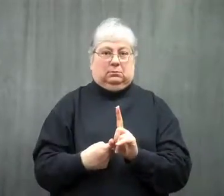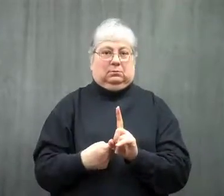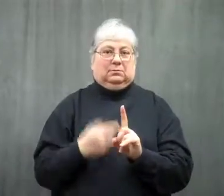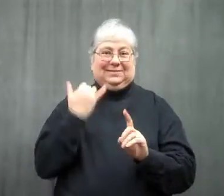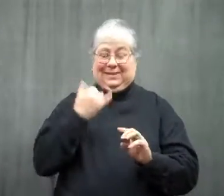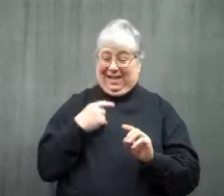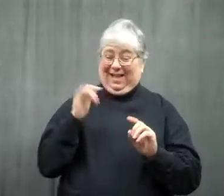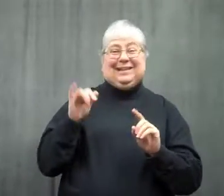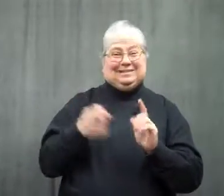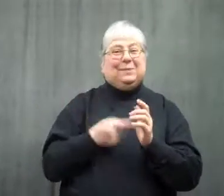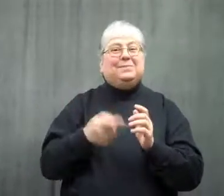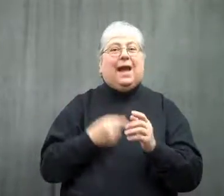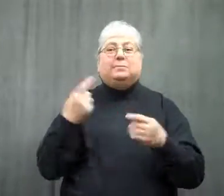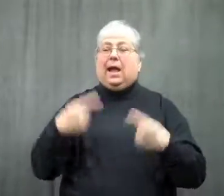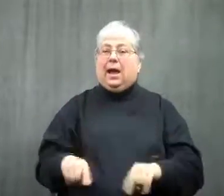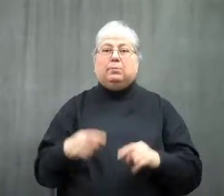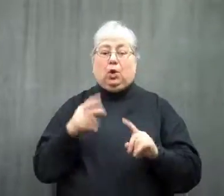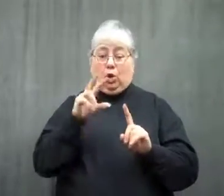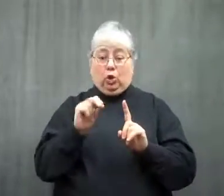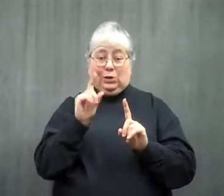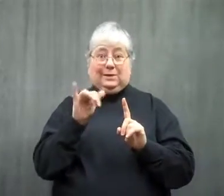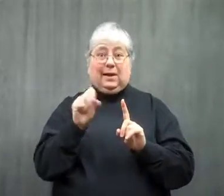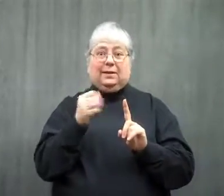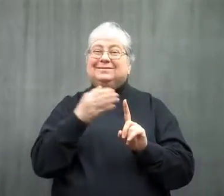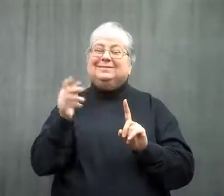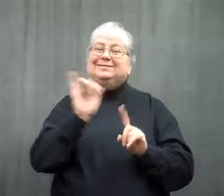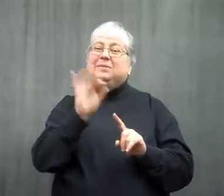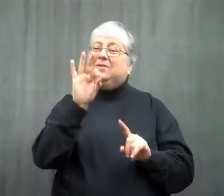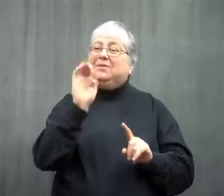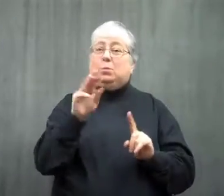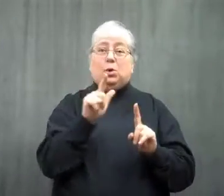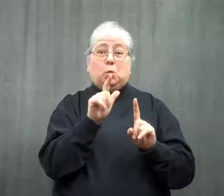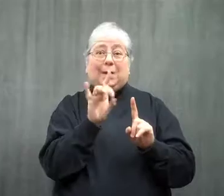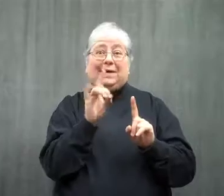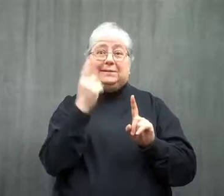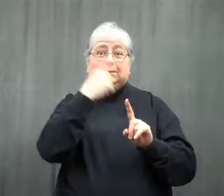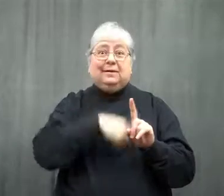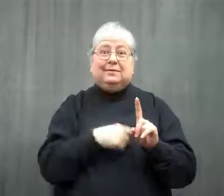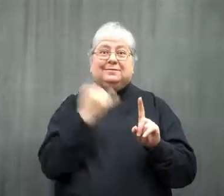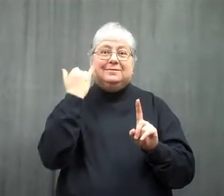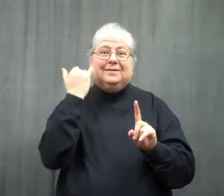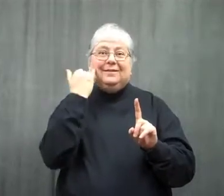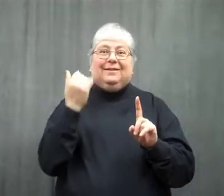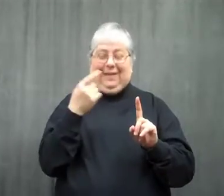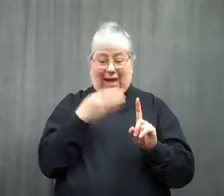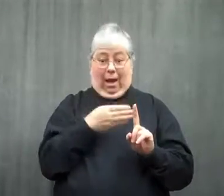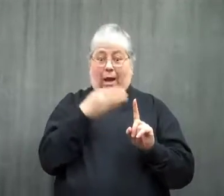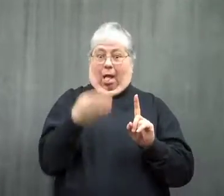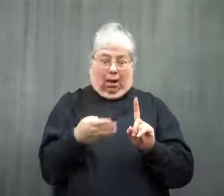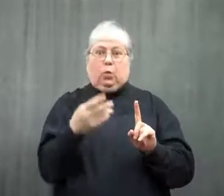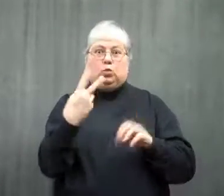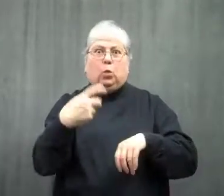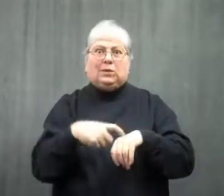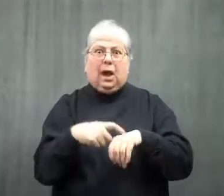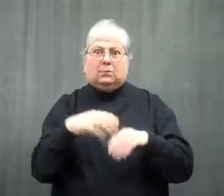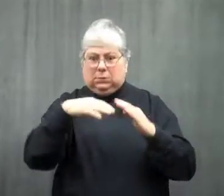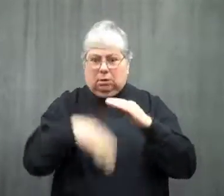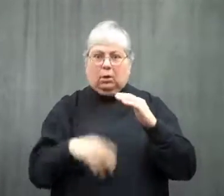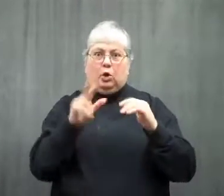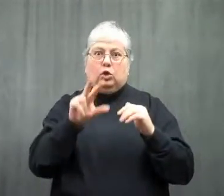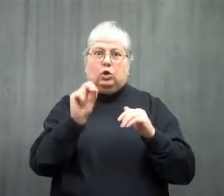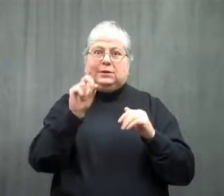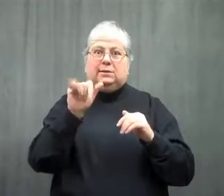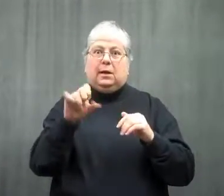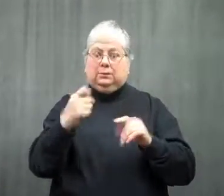For instance, February has 28 days, you could get a bill twice in 30 days,